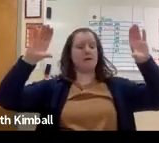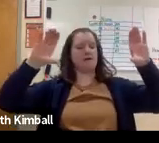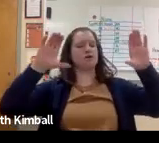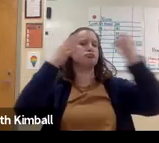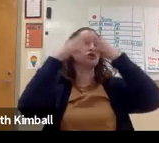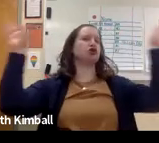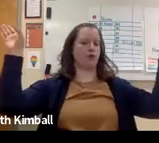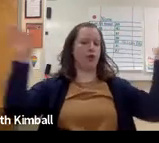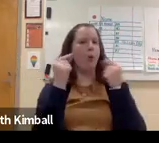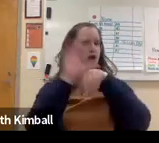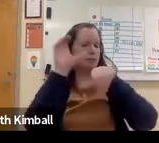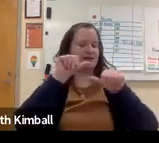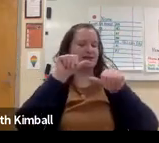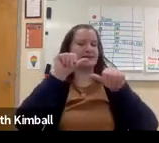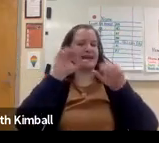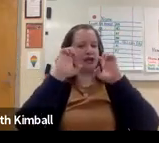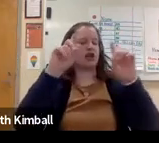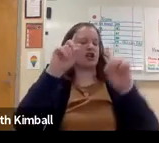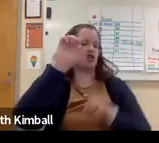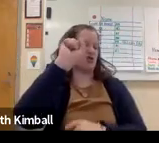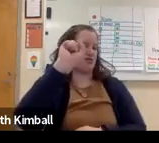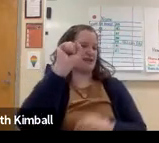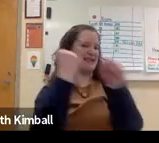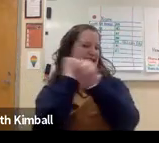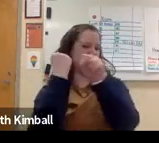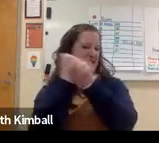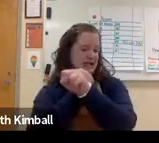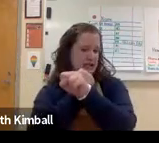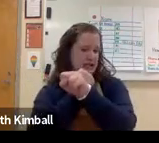On the top, you'll see IN general computer science